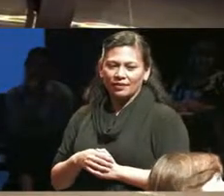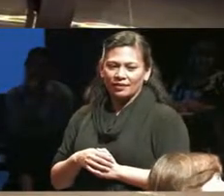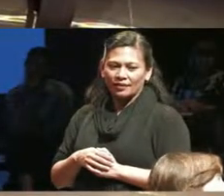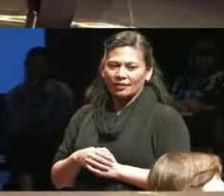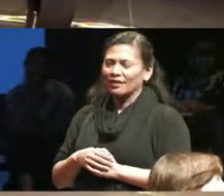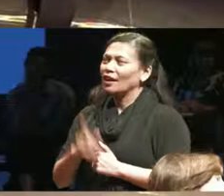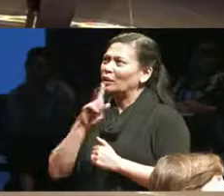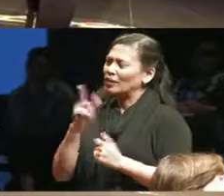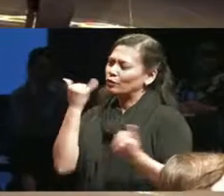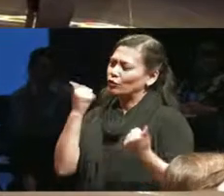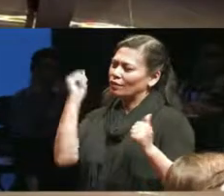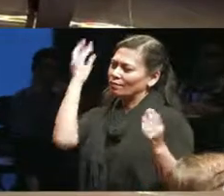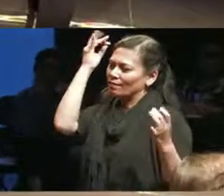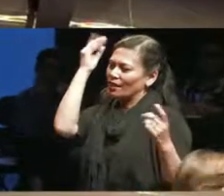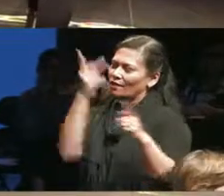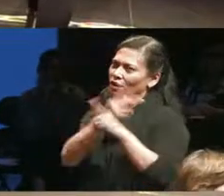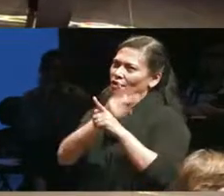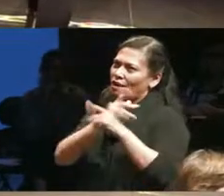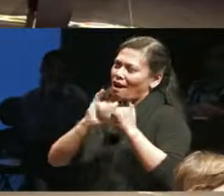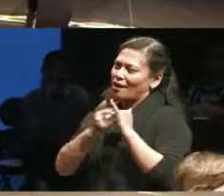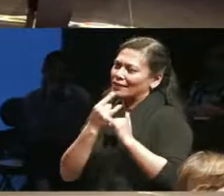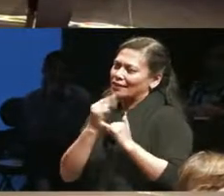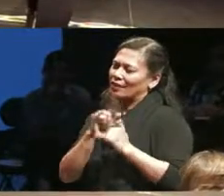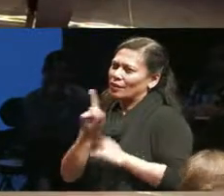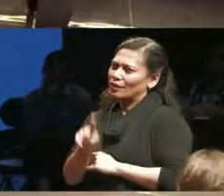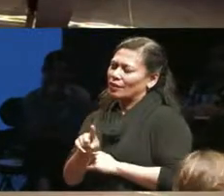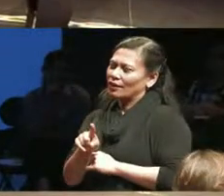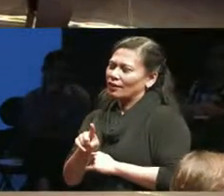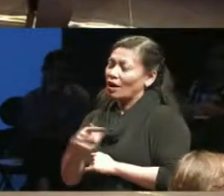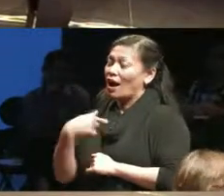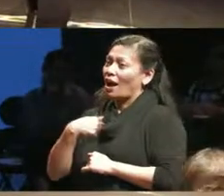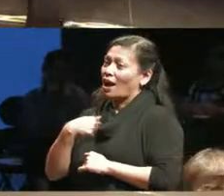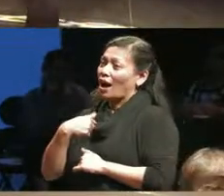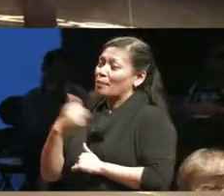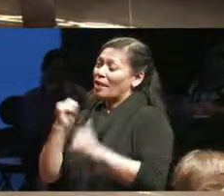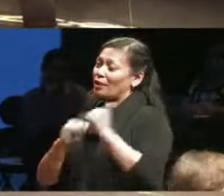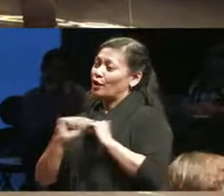question well I'm not a theater person I'm a theater goer I'm not a theater